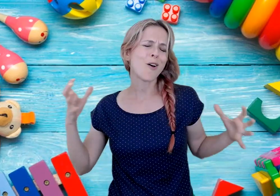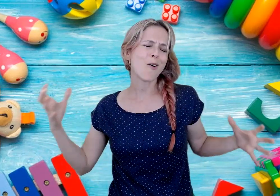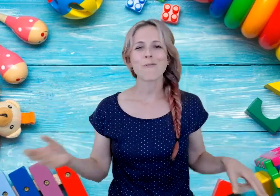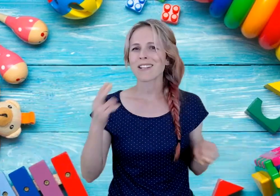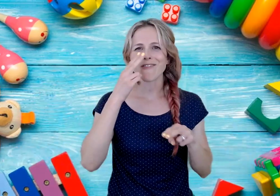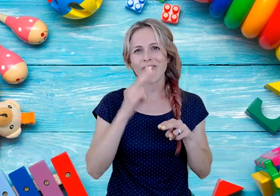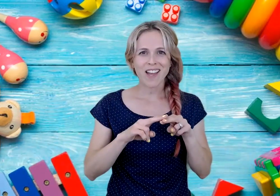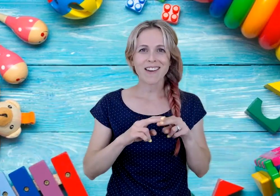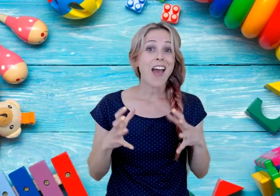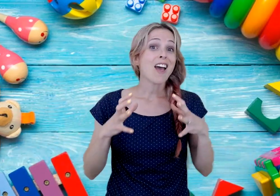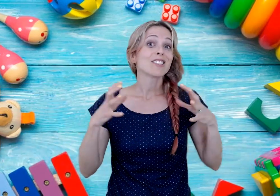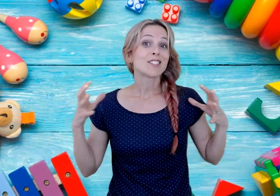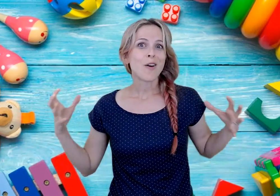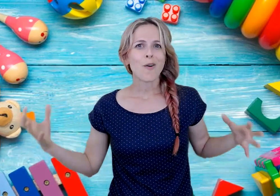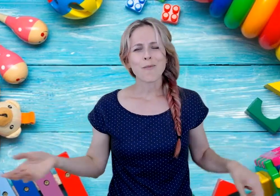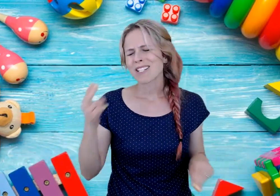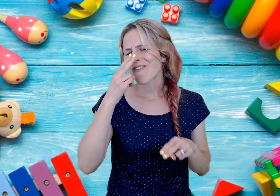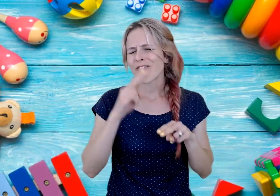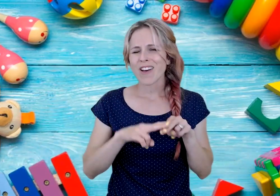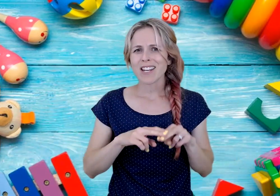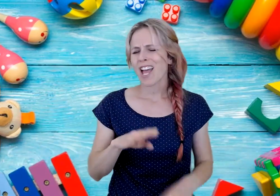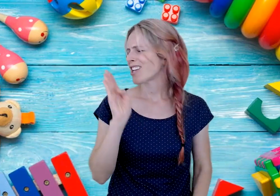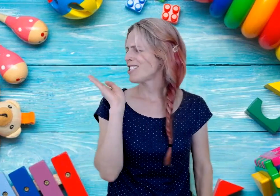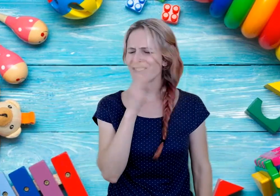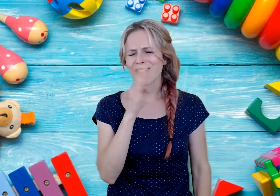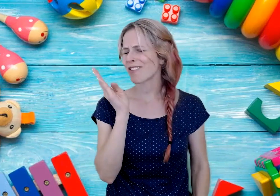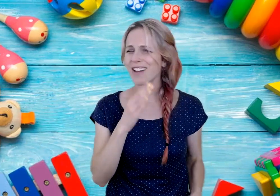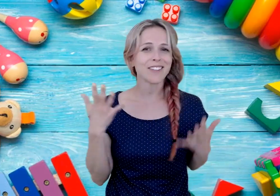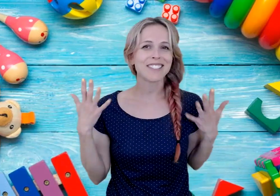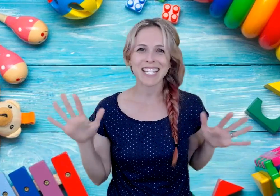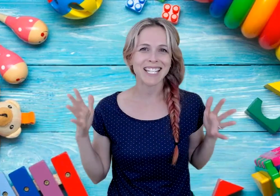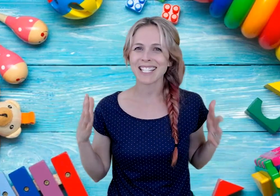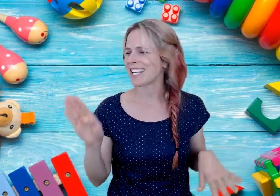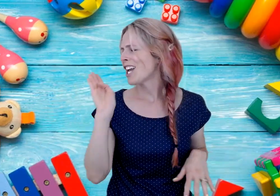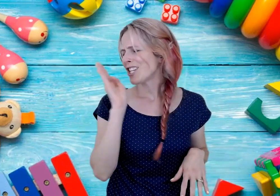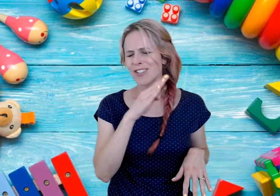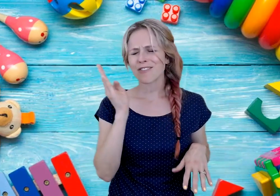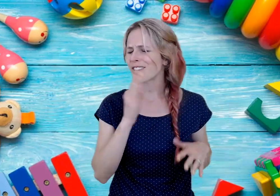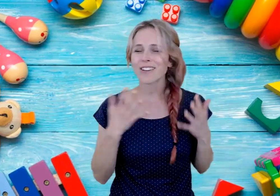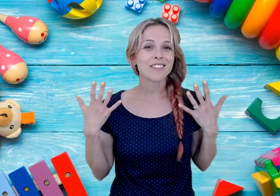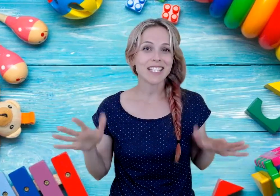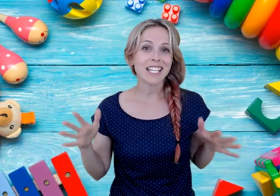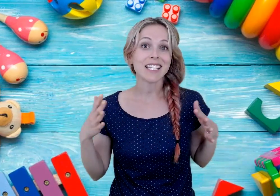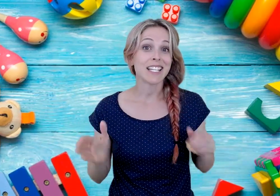So much fun, so much fun You're no longer stinky, you're no linger